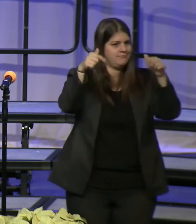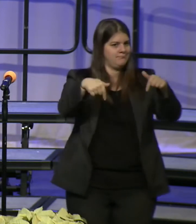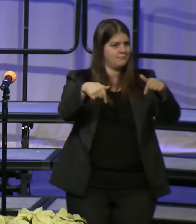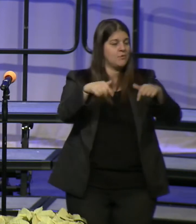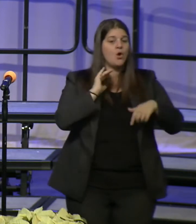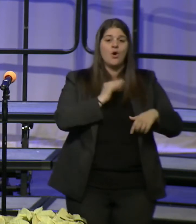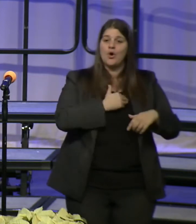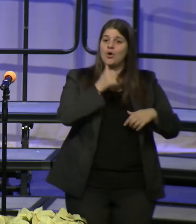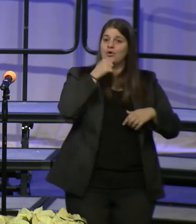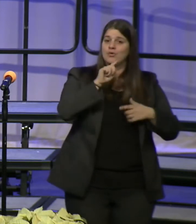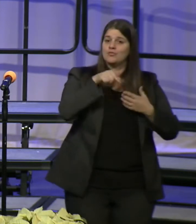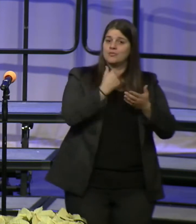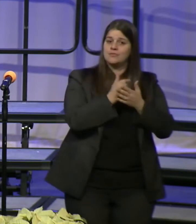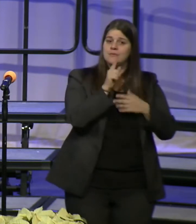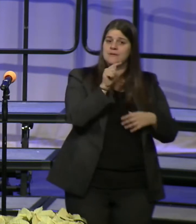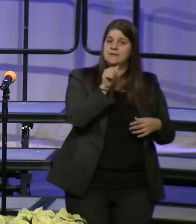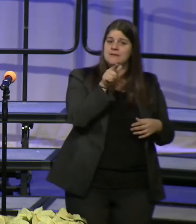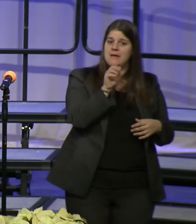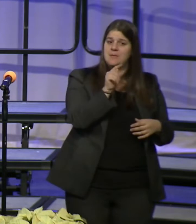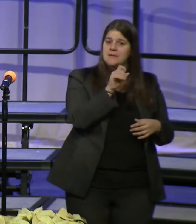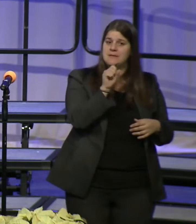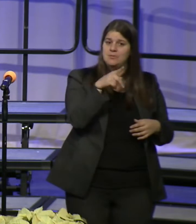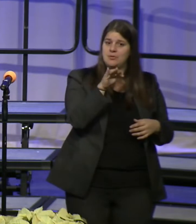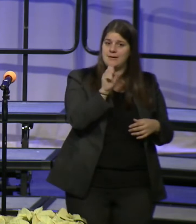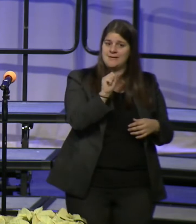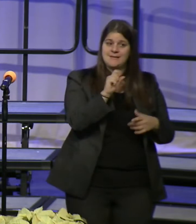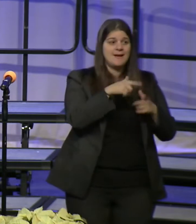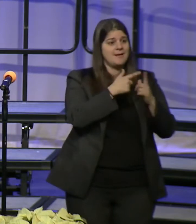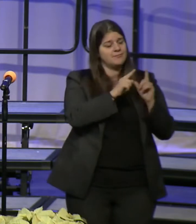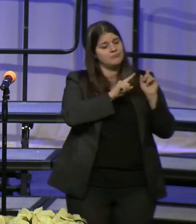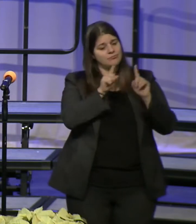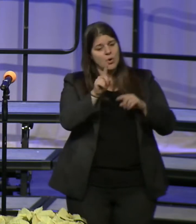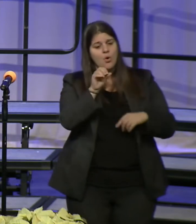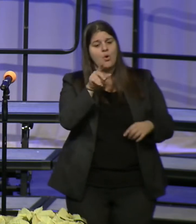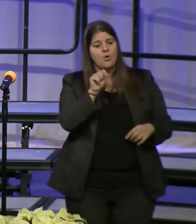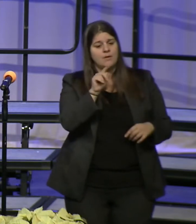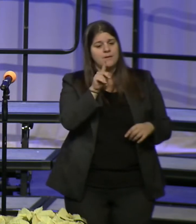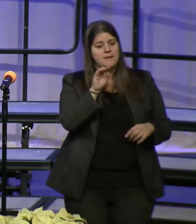Elementary and went on to attend Oakland Mills Middle and Oakland Mills High School,